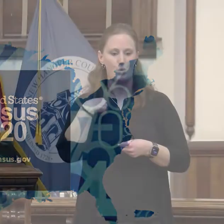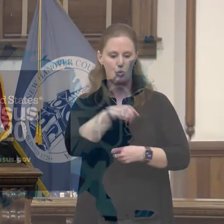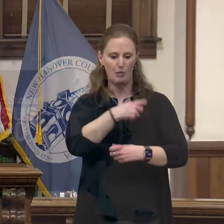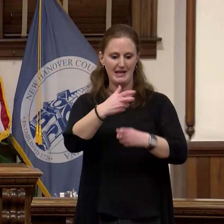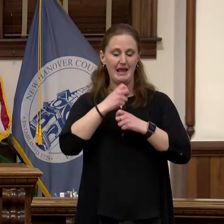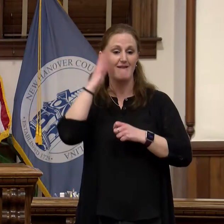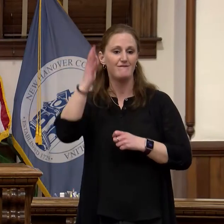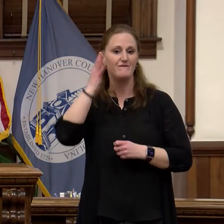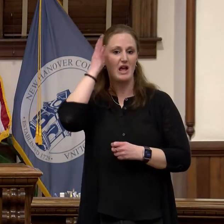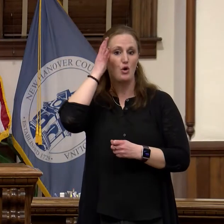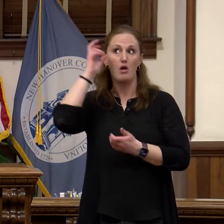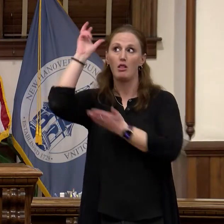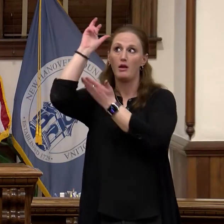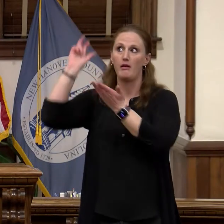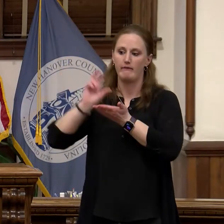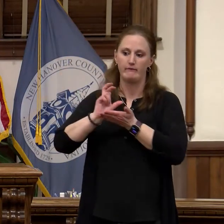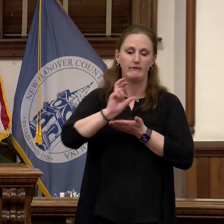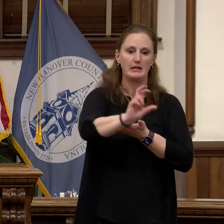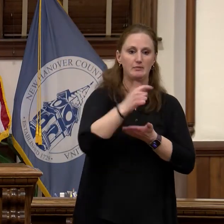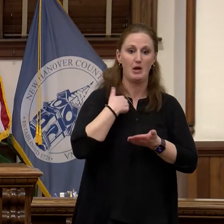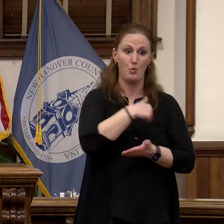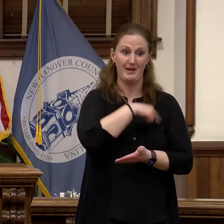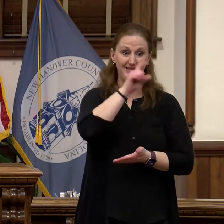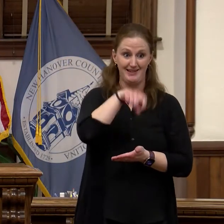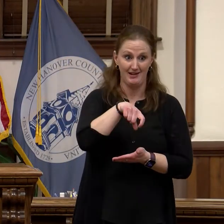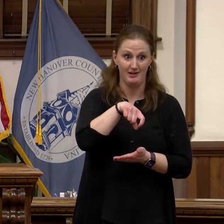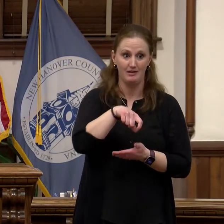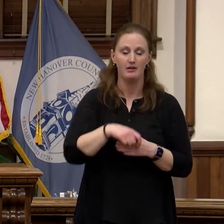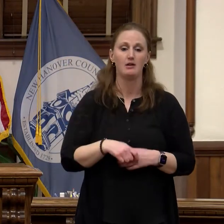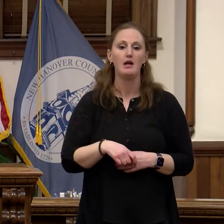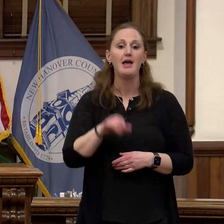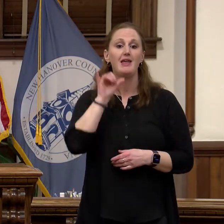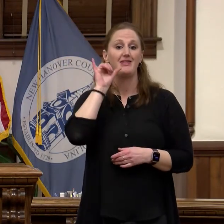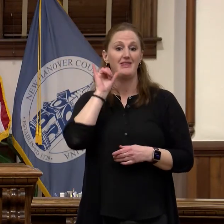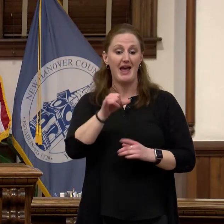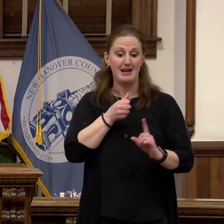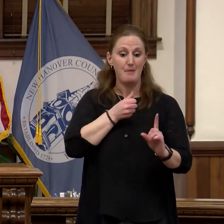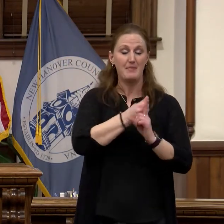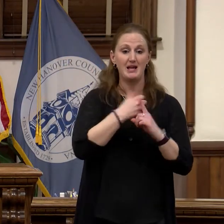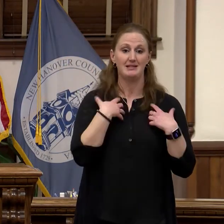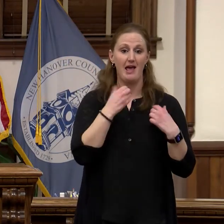and deserve the census results impact our healthcare, economic development,